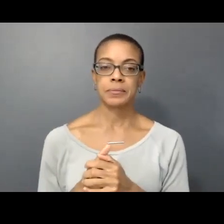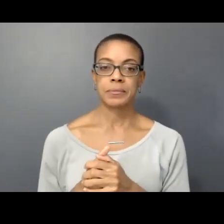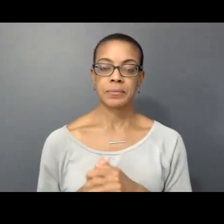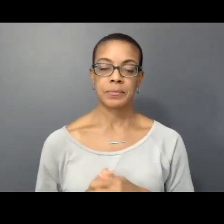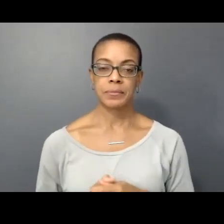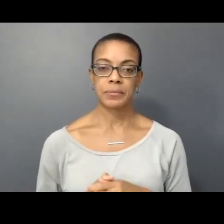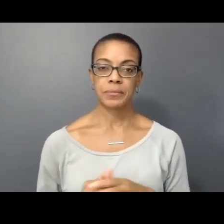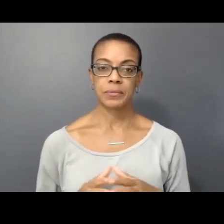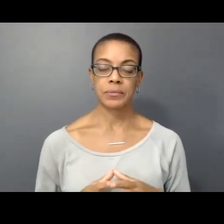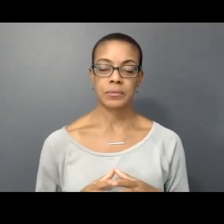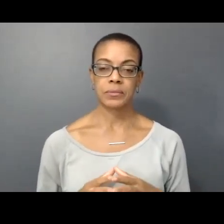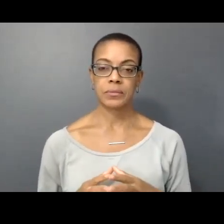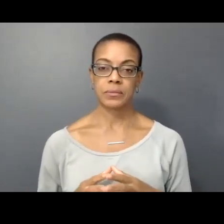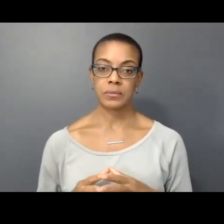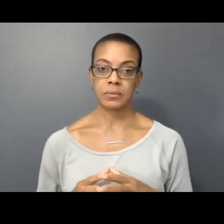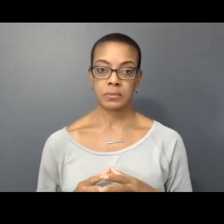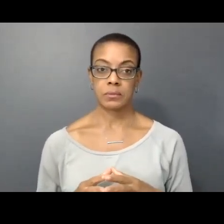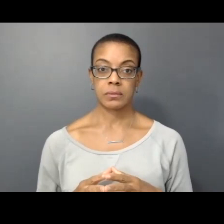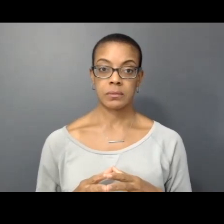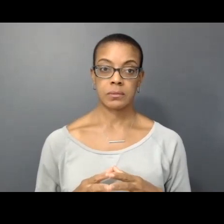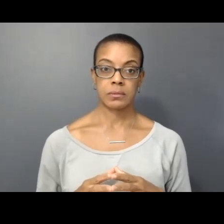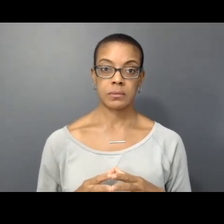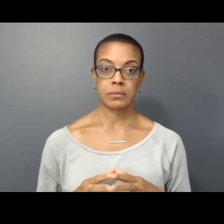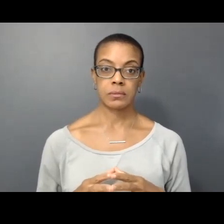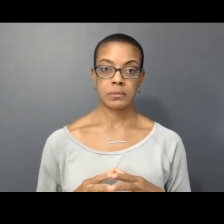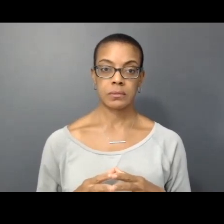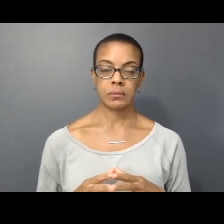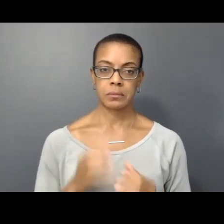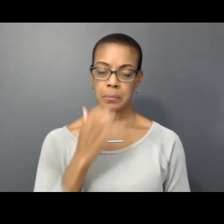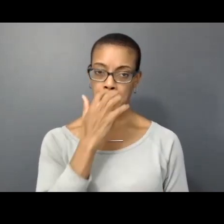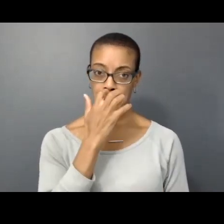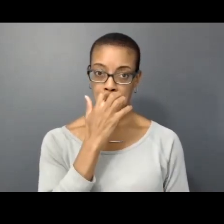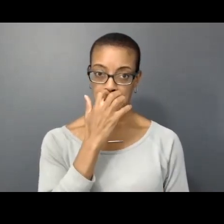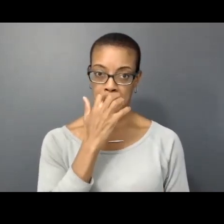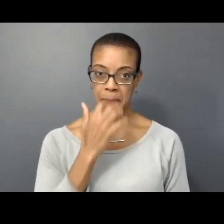Good evening.